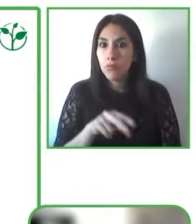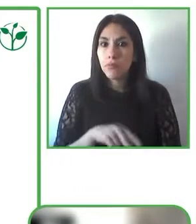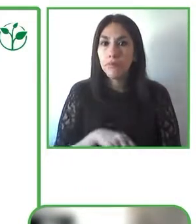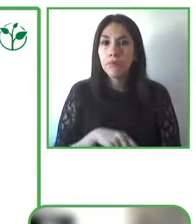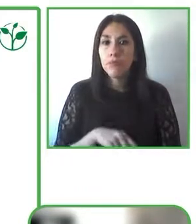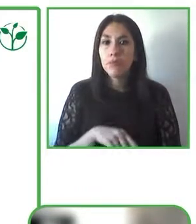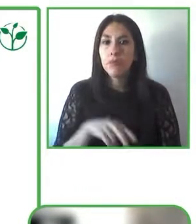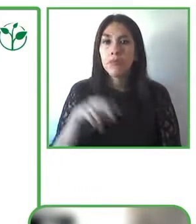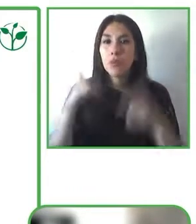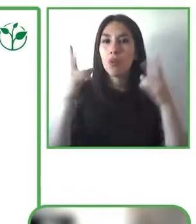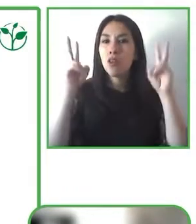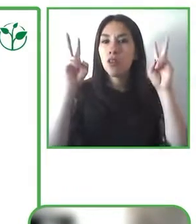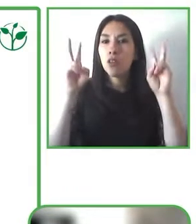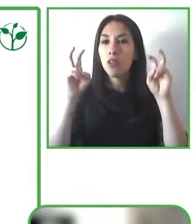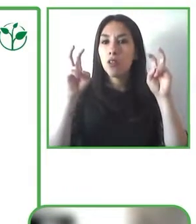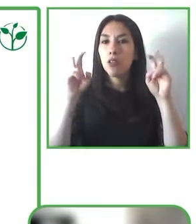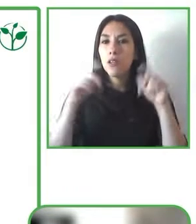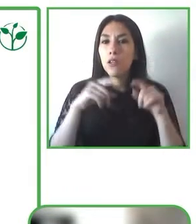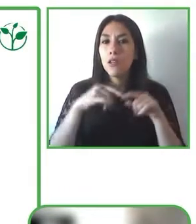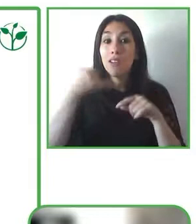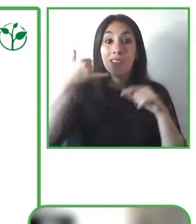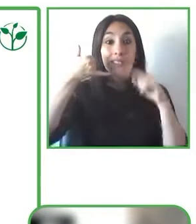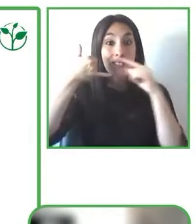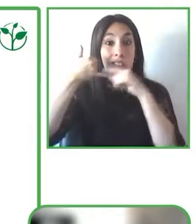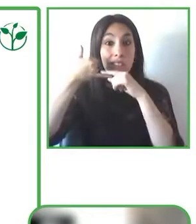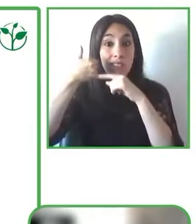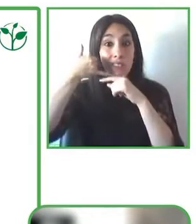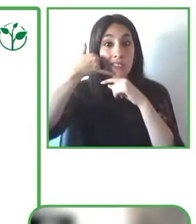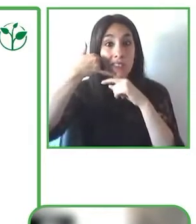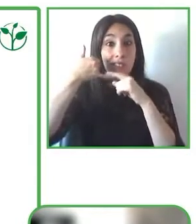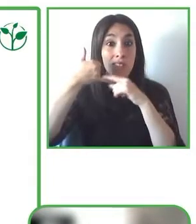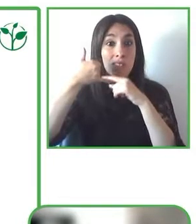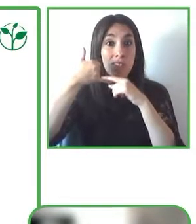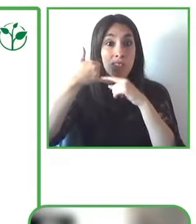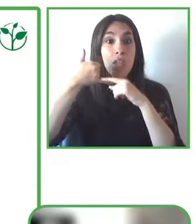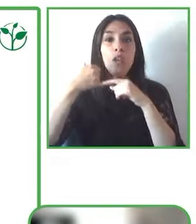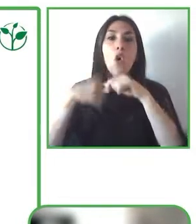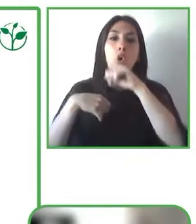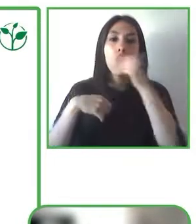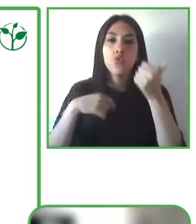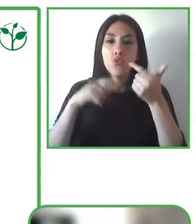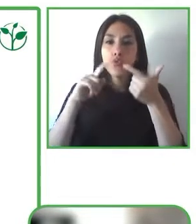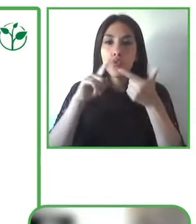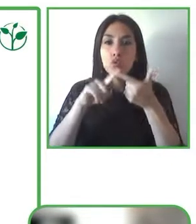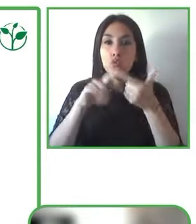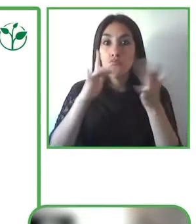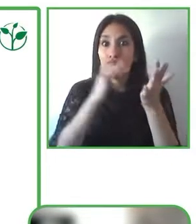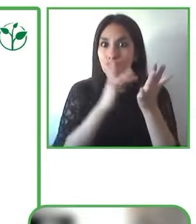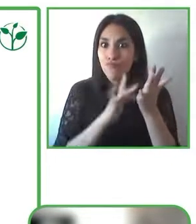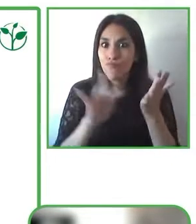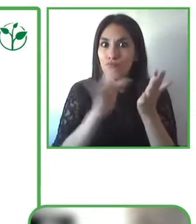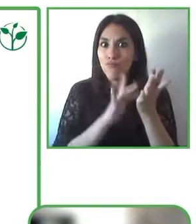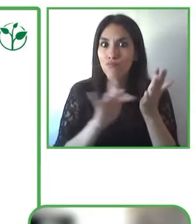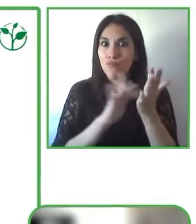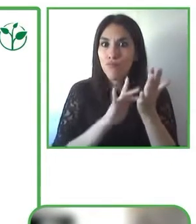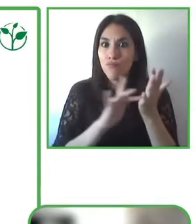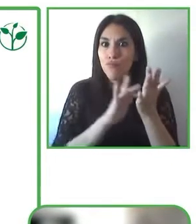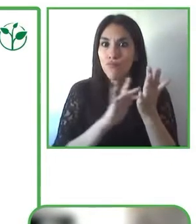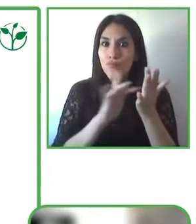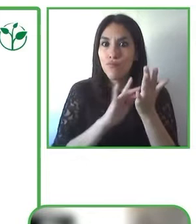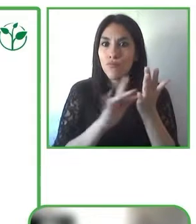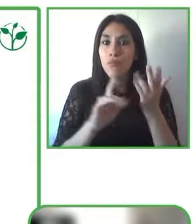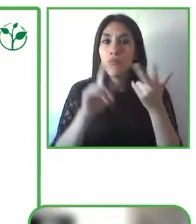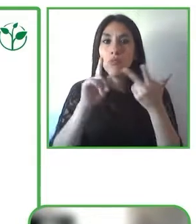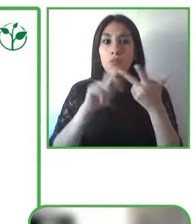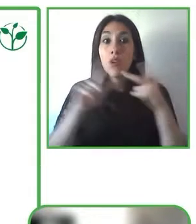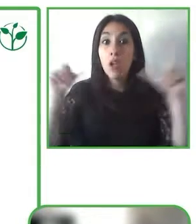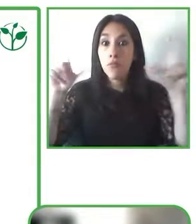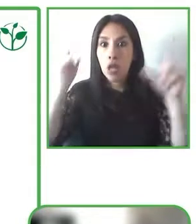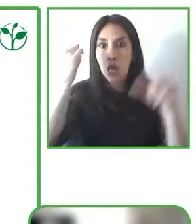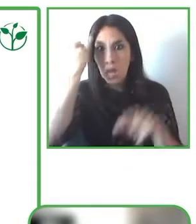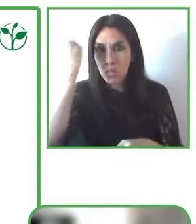into tablets connected wearables and most recently smart TVs and as you can see here from the screen